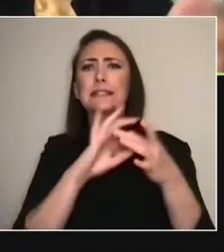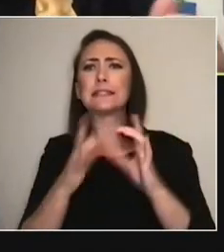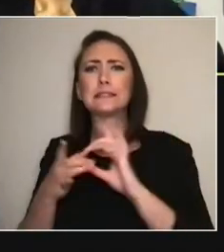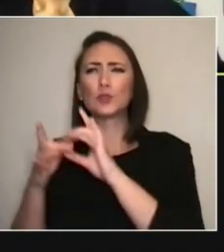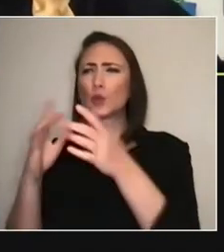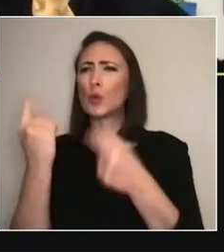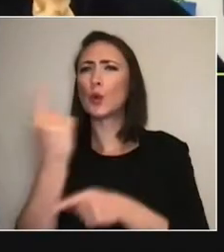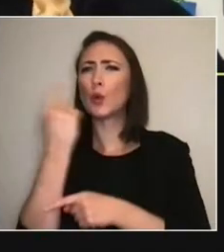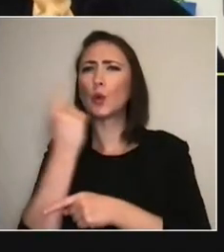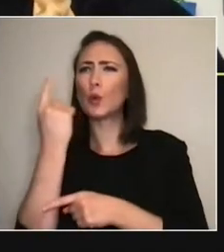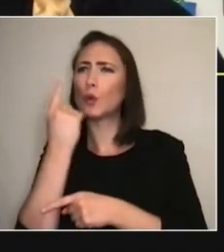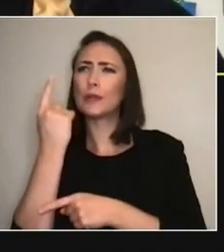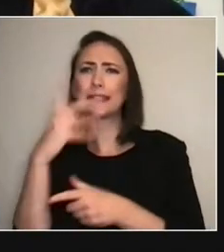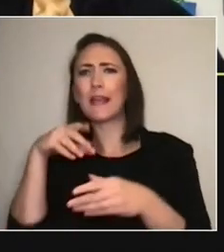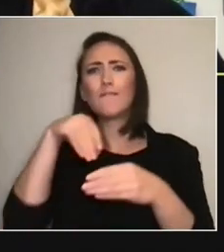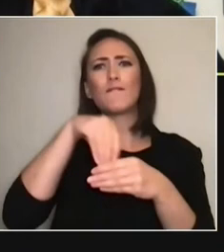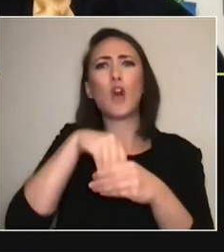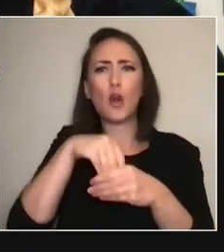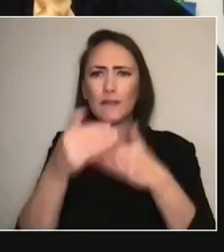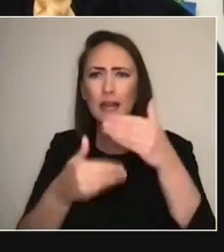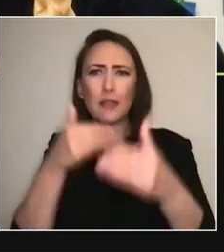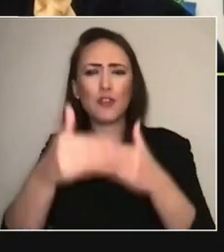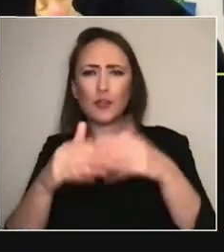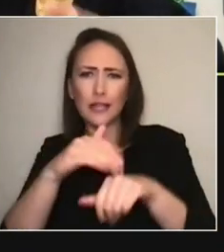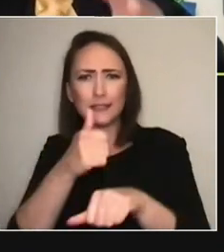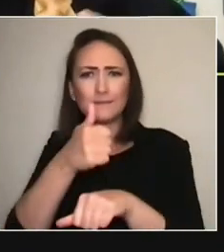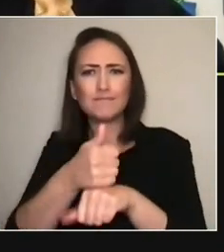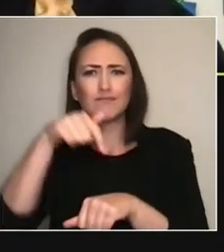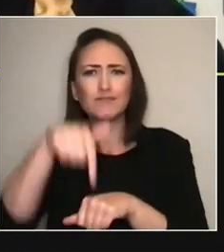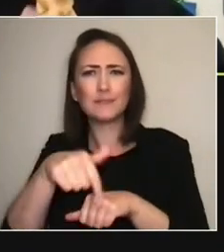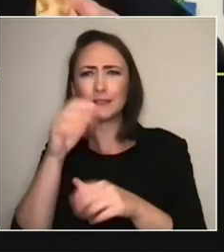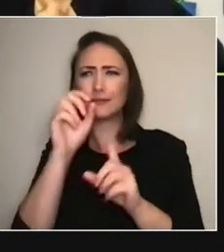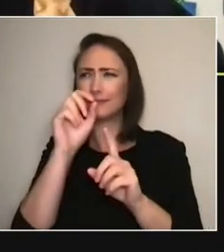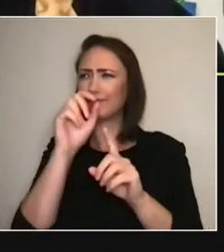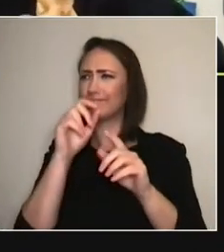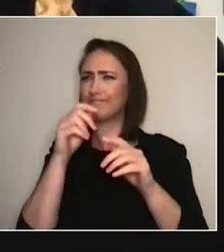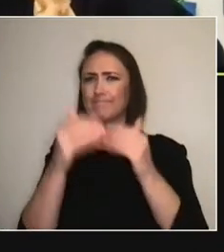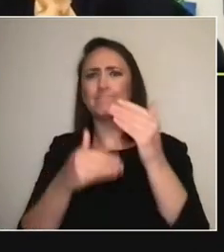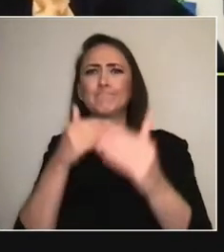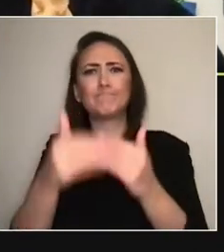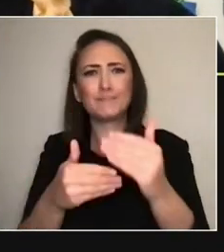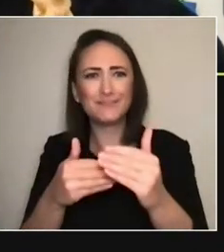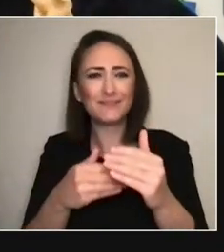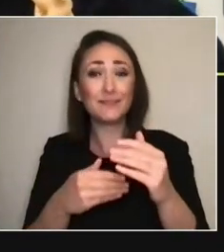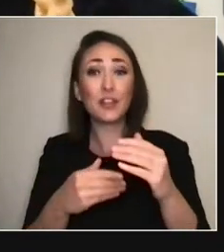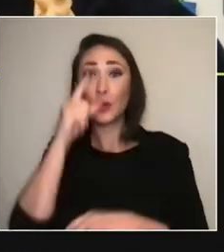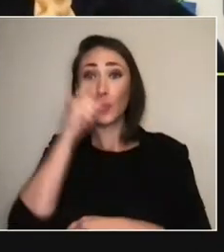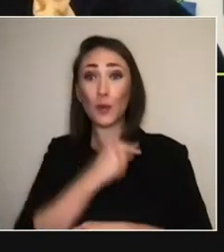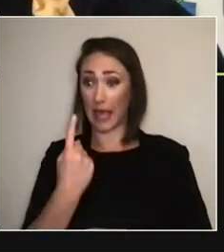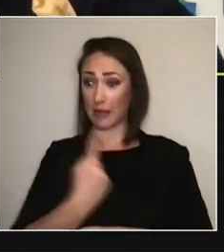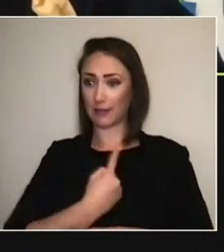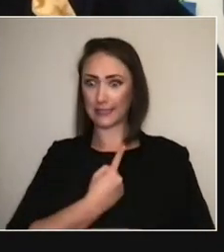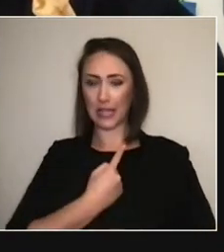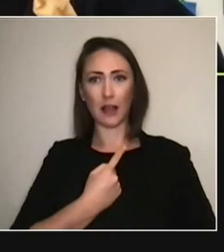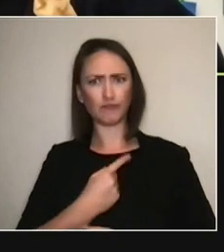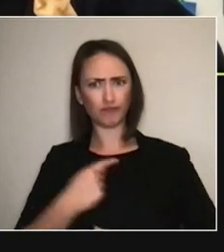Do you know what I mean? Because as much as you can be the pioneer, the lone voice and all that kind of stuff, it's really important to, I think,